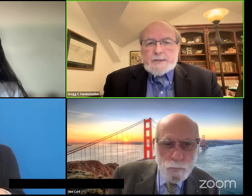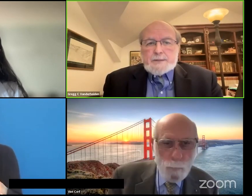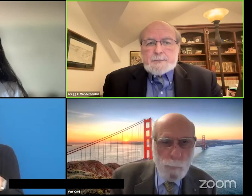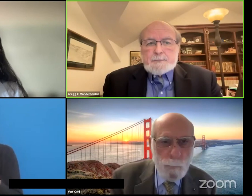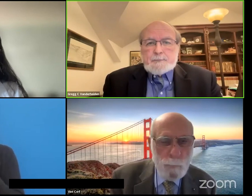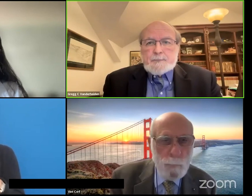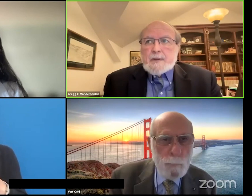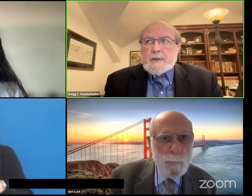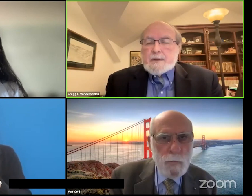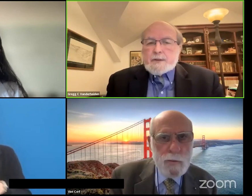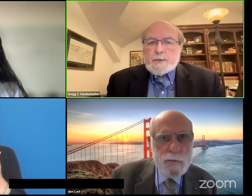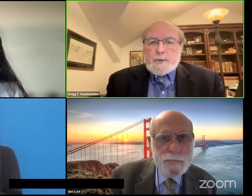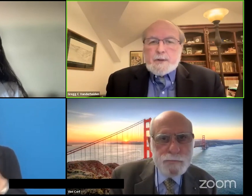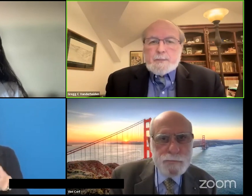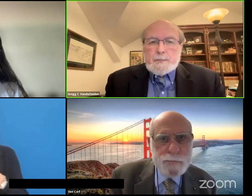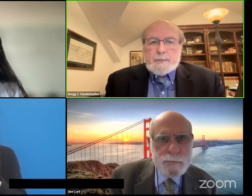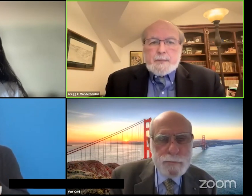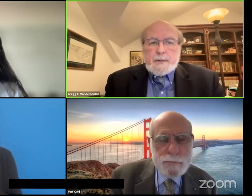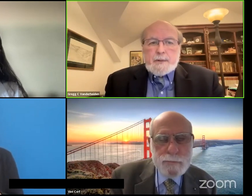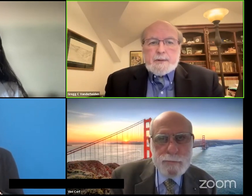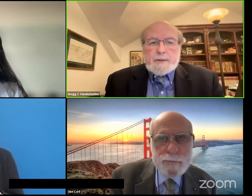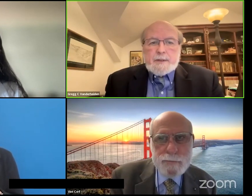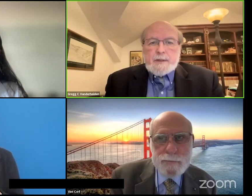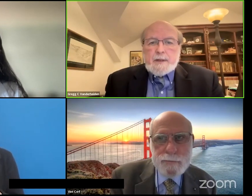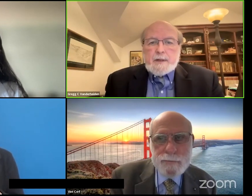ways. So the...